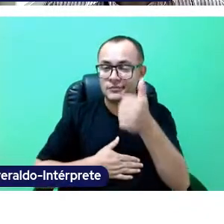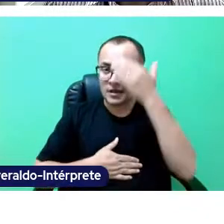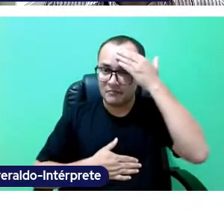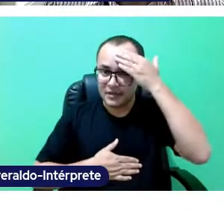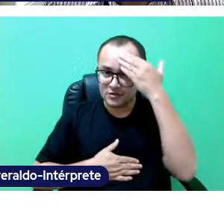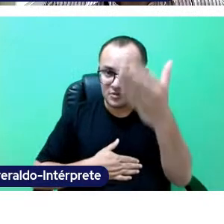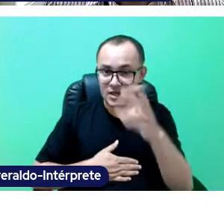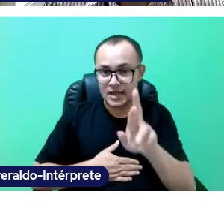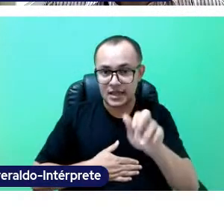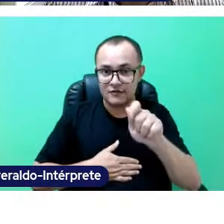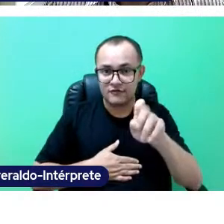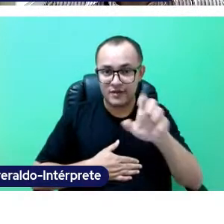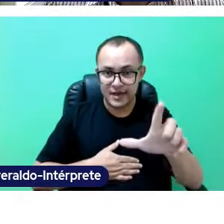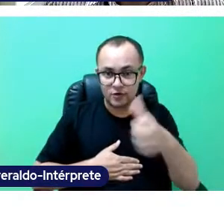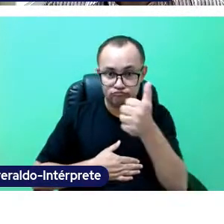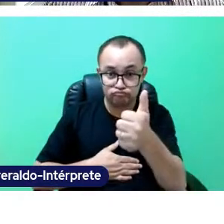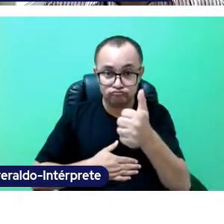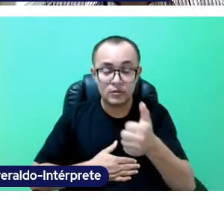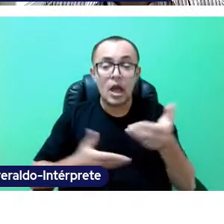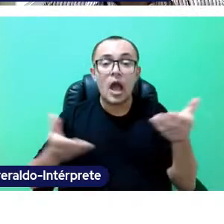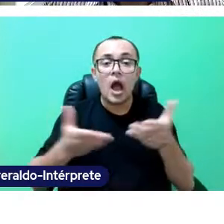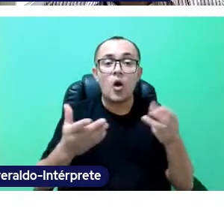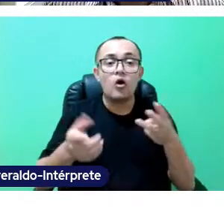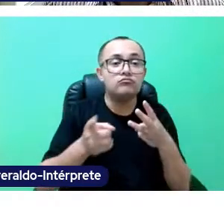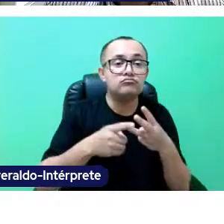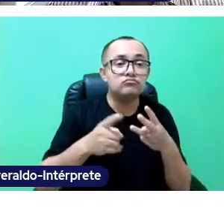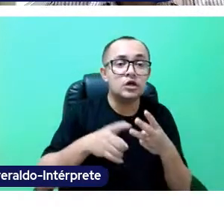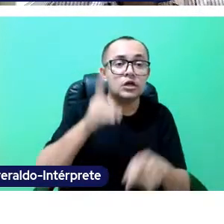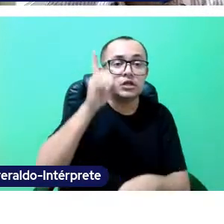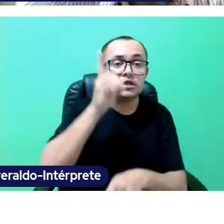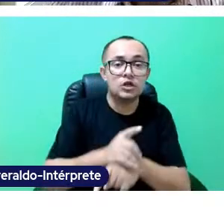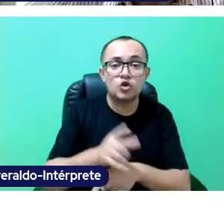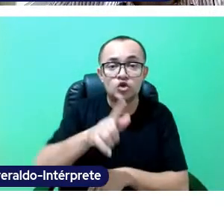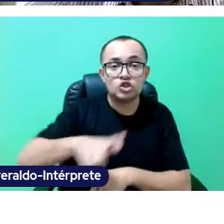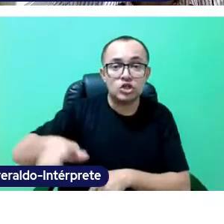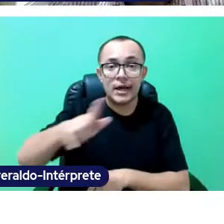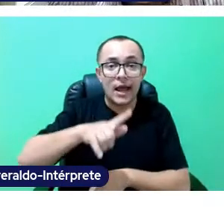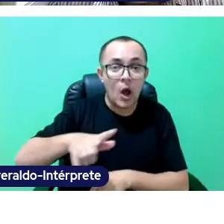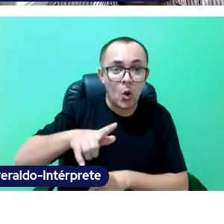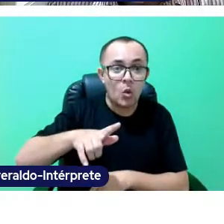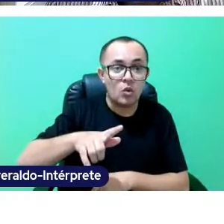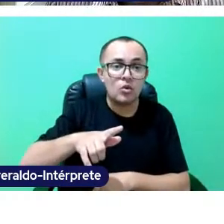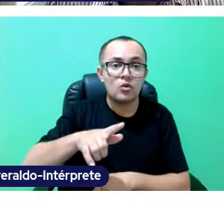Now, we take the stage to our Director of Campus Ipanguaçu, professor Geraldo Jr.